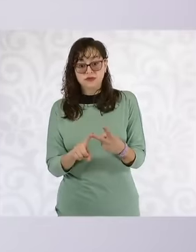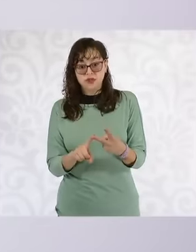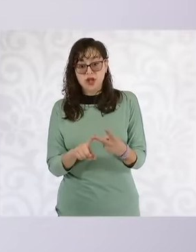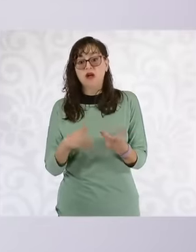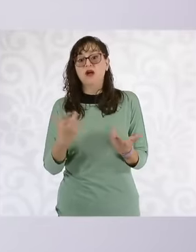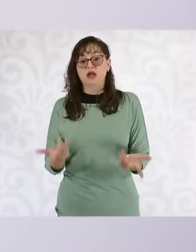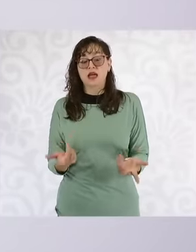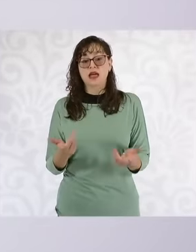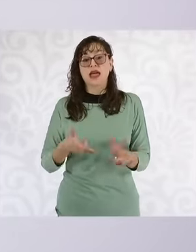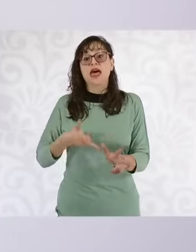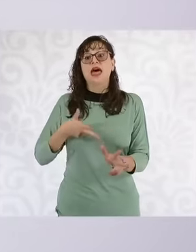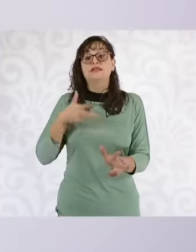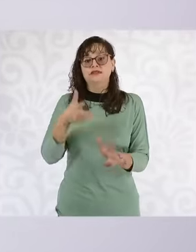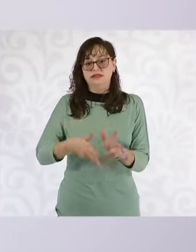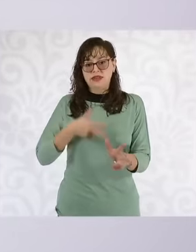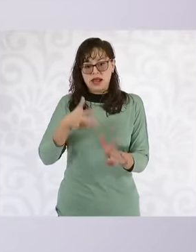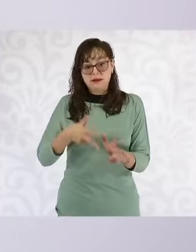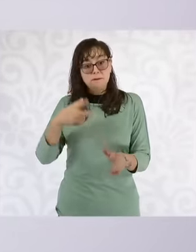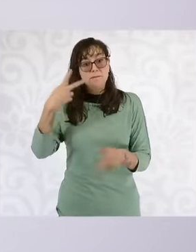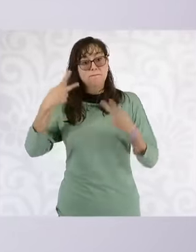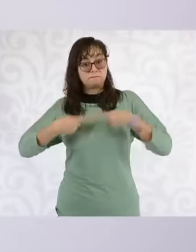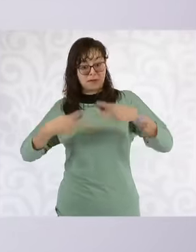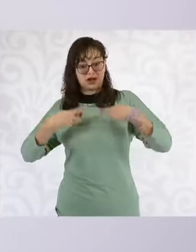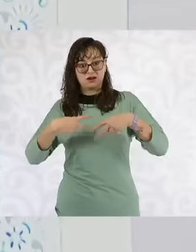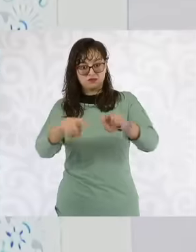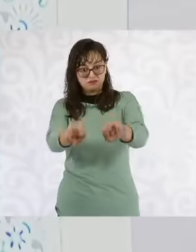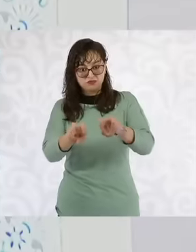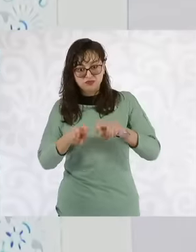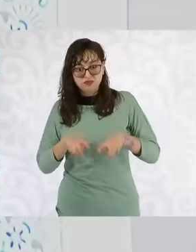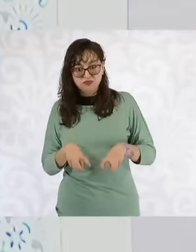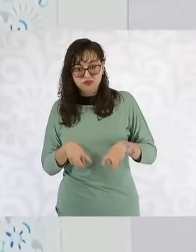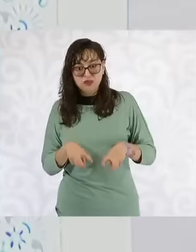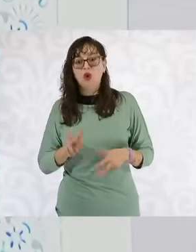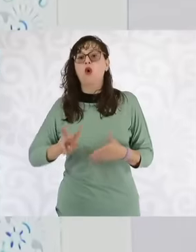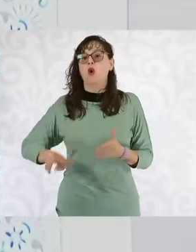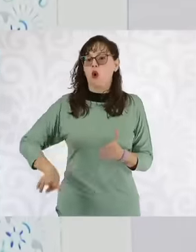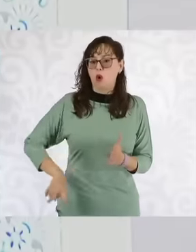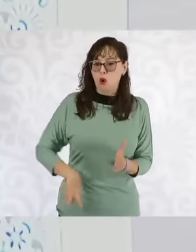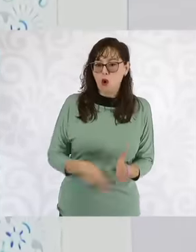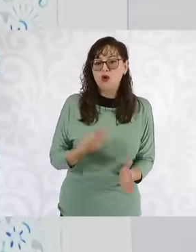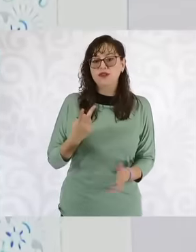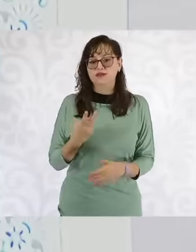are two very important reforms that we are going to sign on the day today and that is why we have